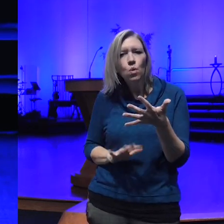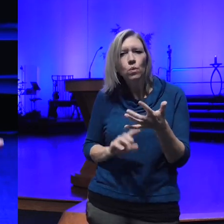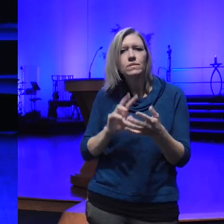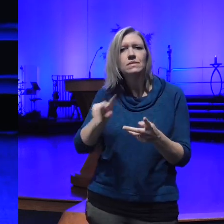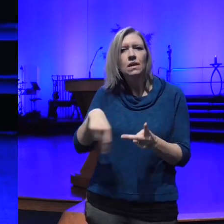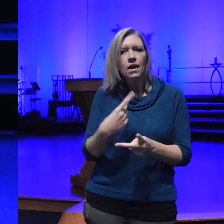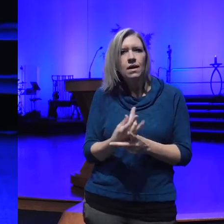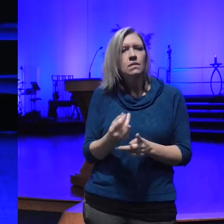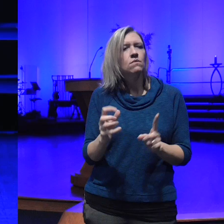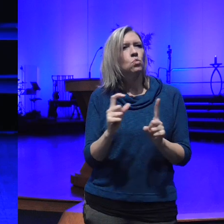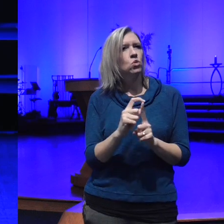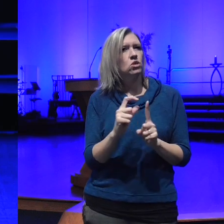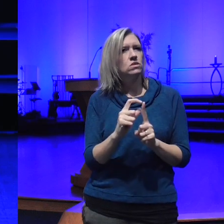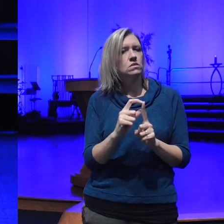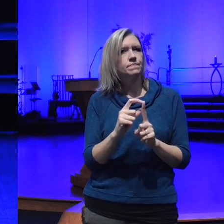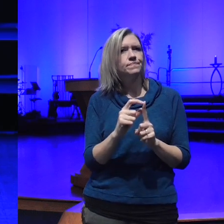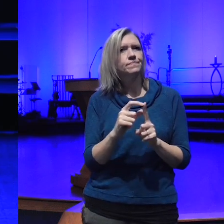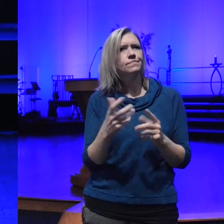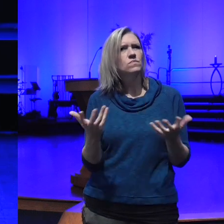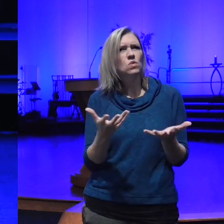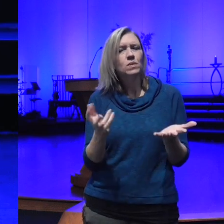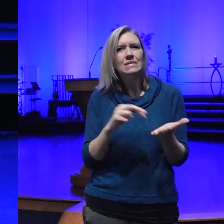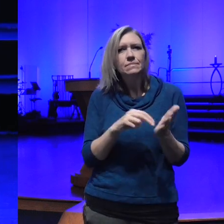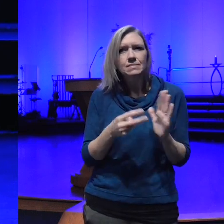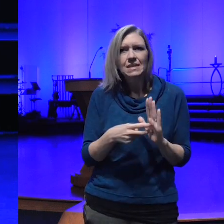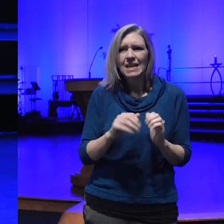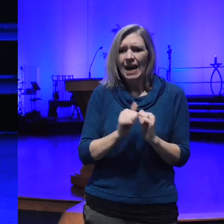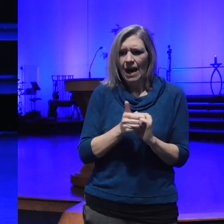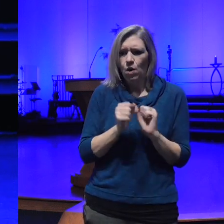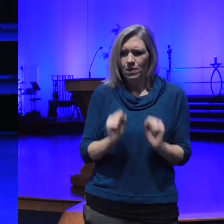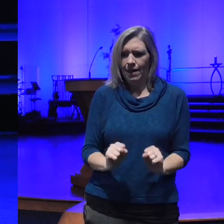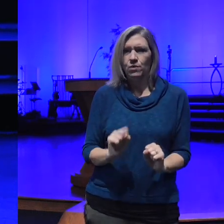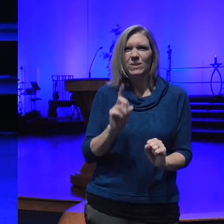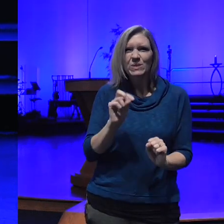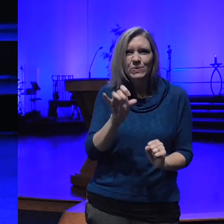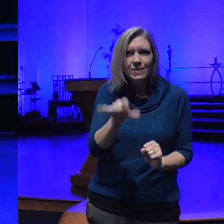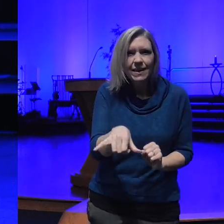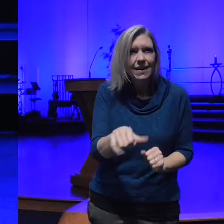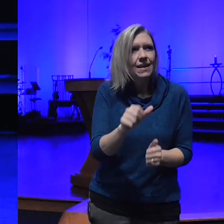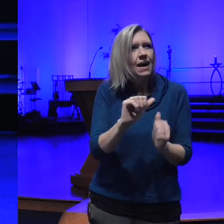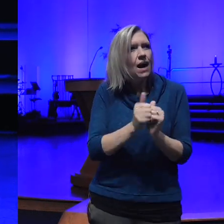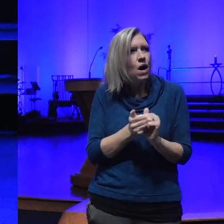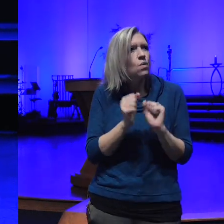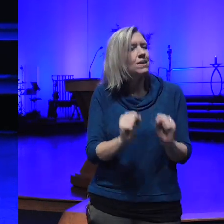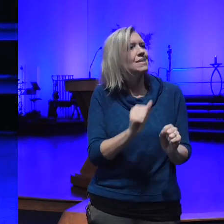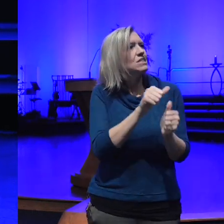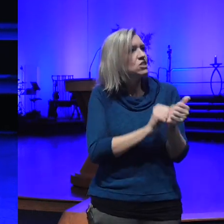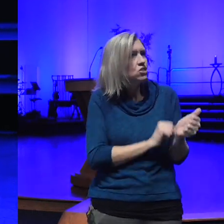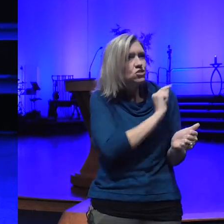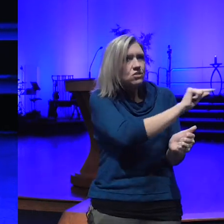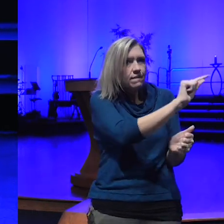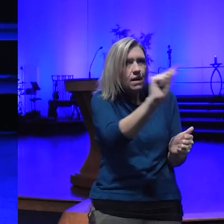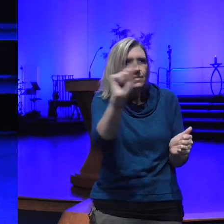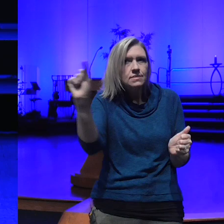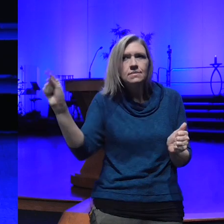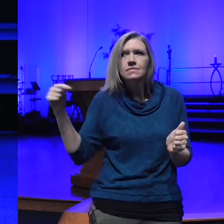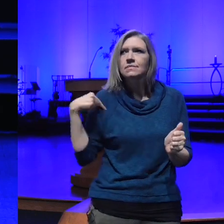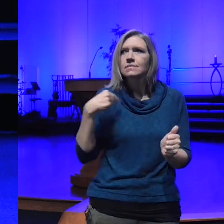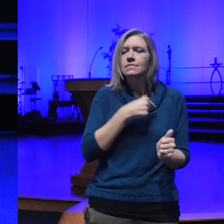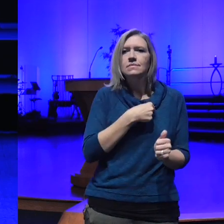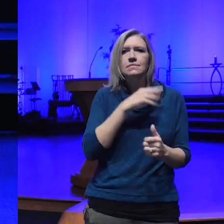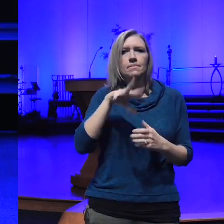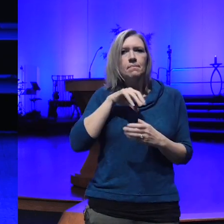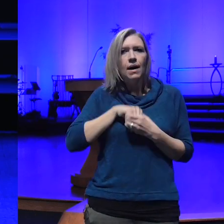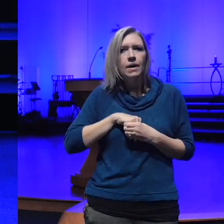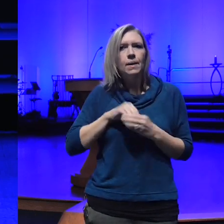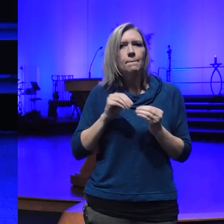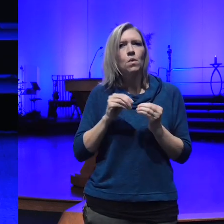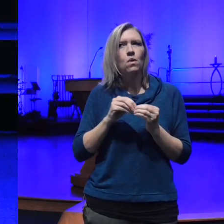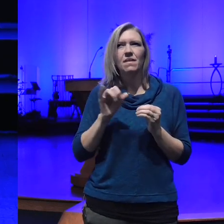to do that how can we do that how can each one of us embody more of that and I I I believe that in